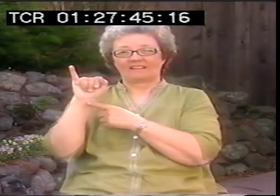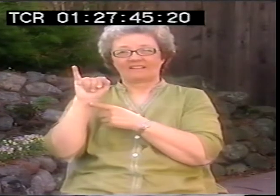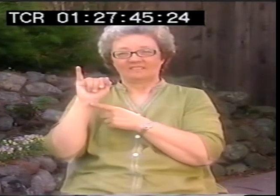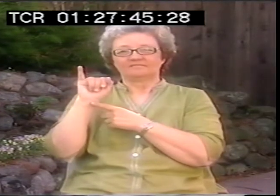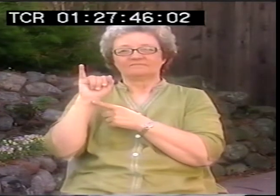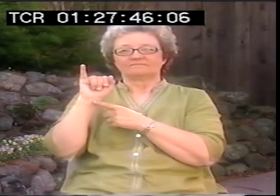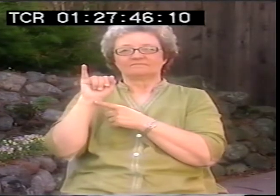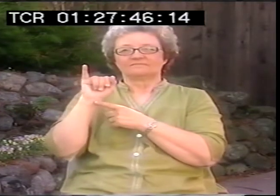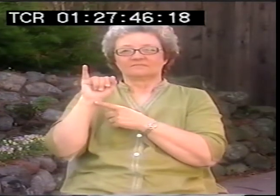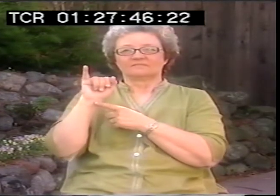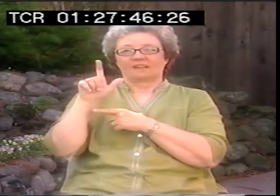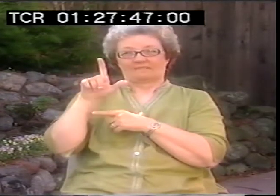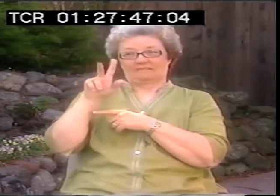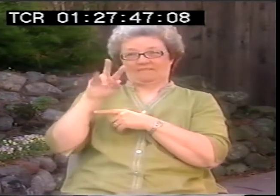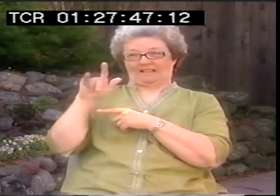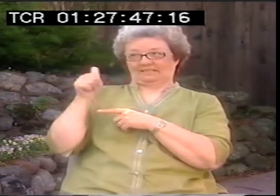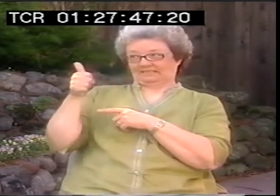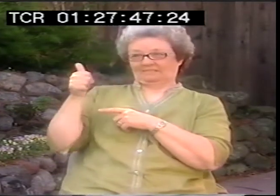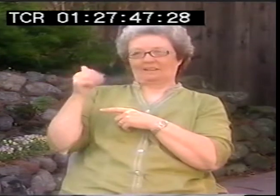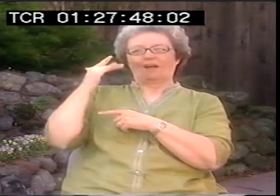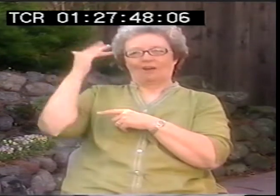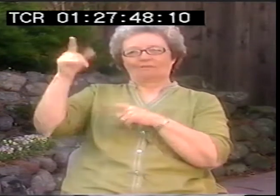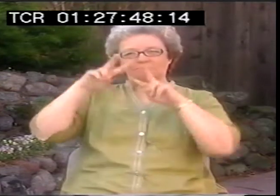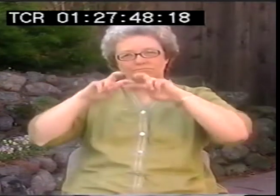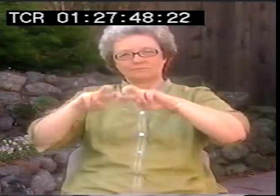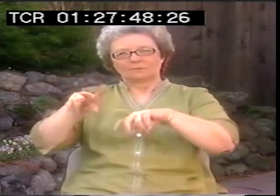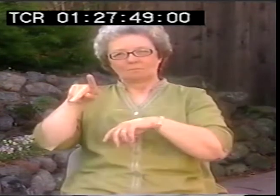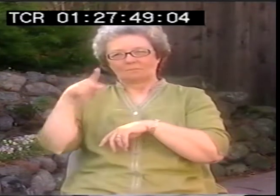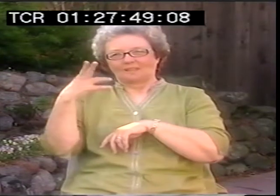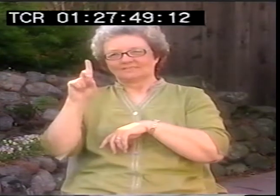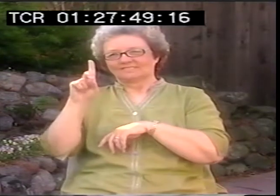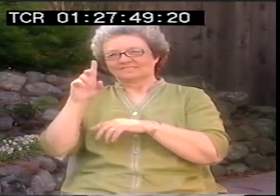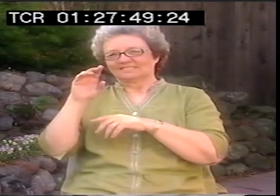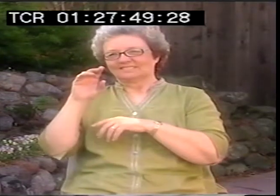Valli, Clayton Valli, well, was getting